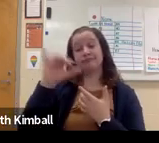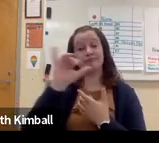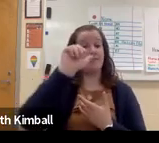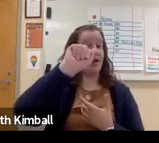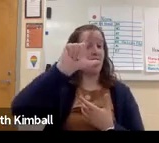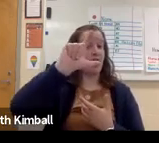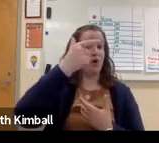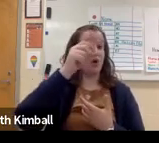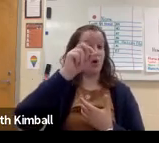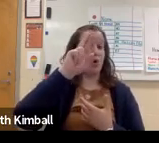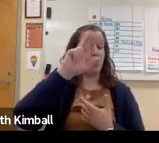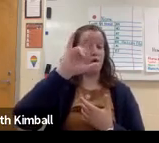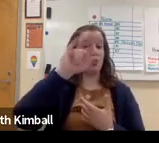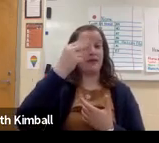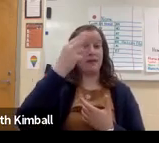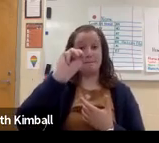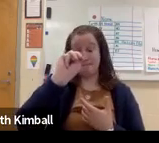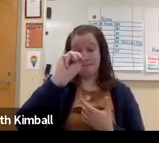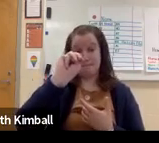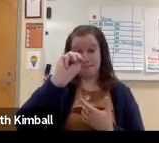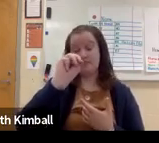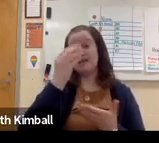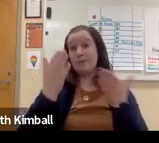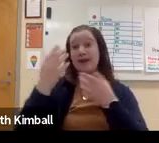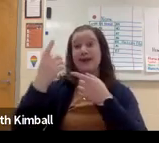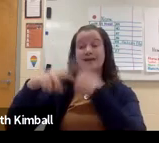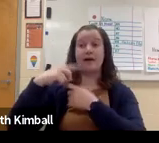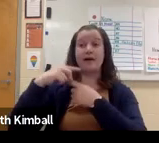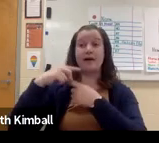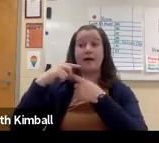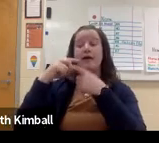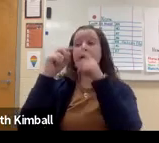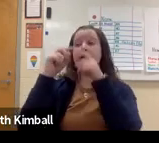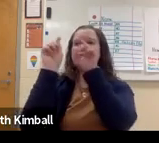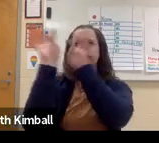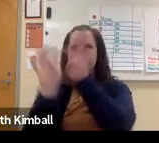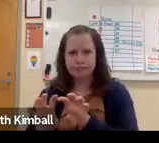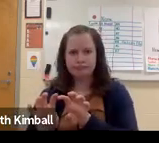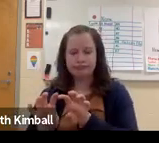so you might see signs like, for example, the word algorithm.